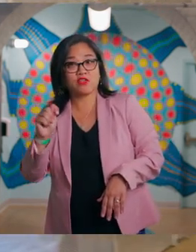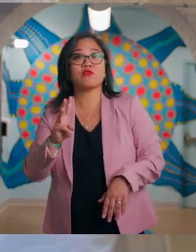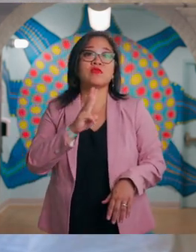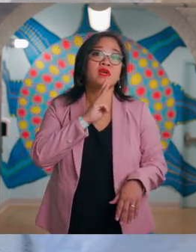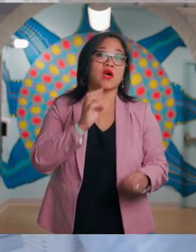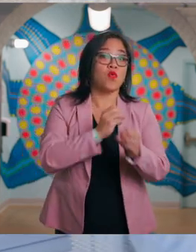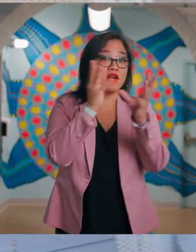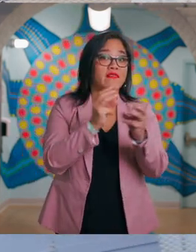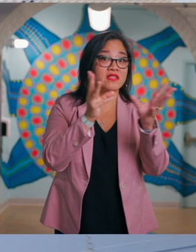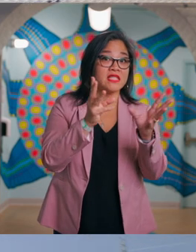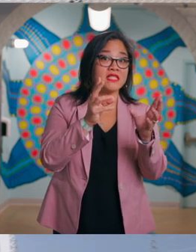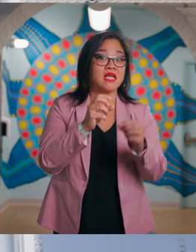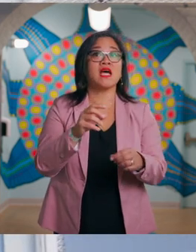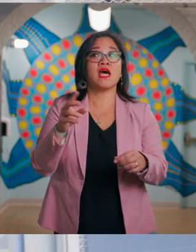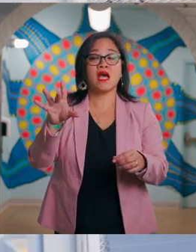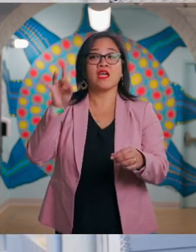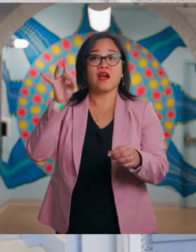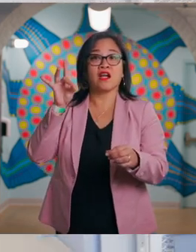A restroom and water fountain are located at the back of the room.